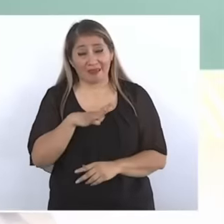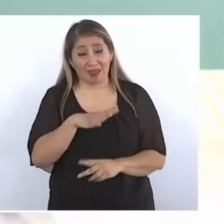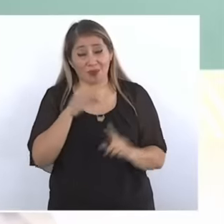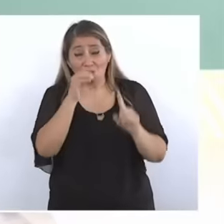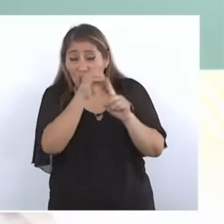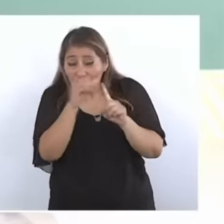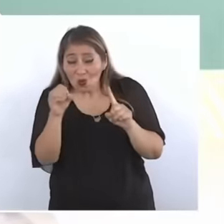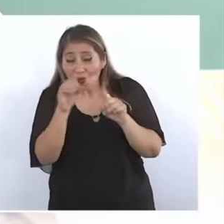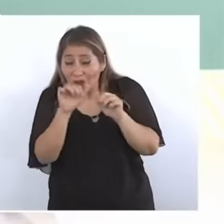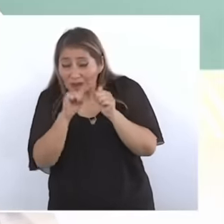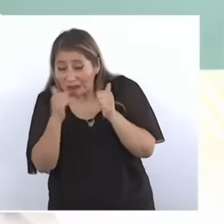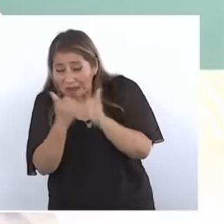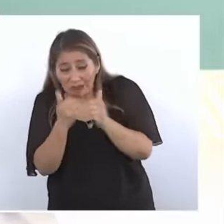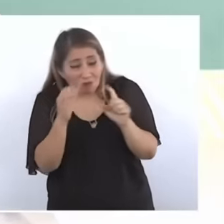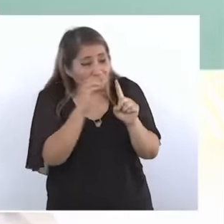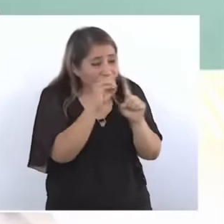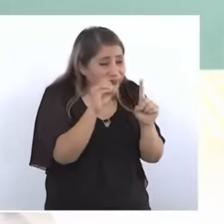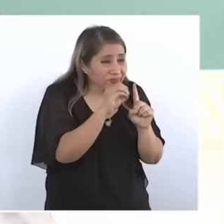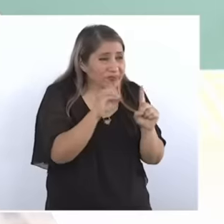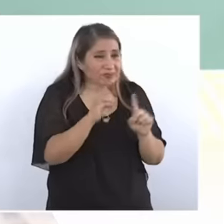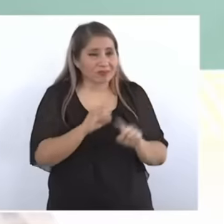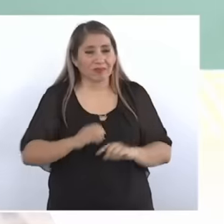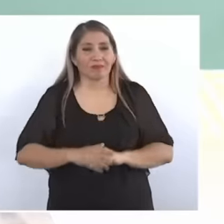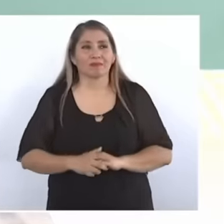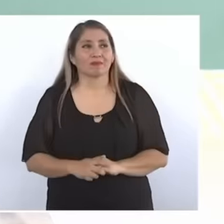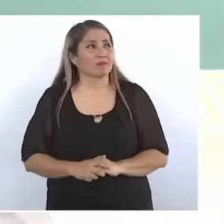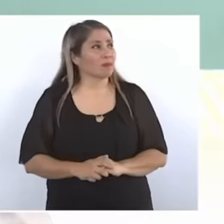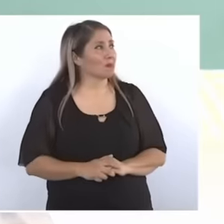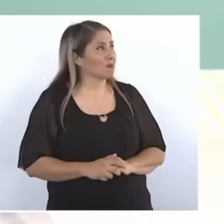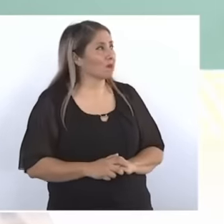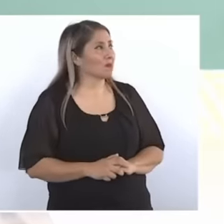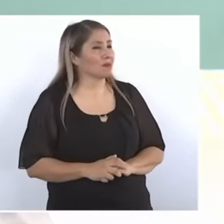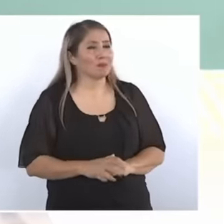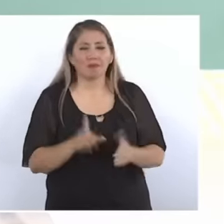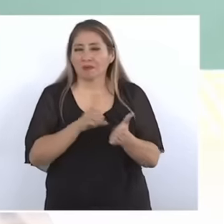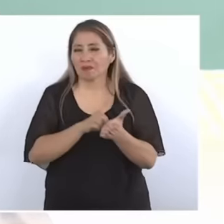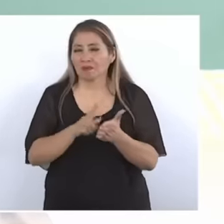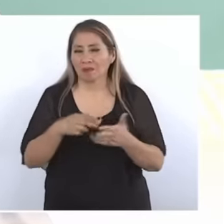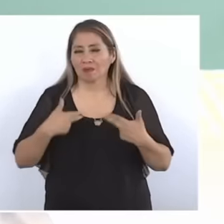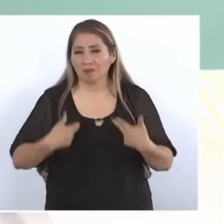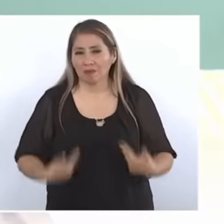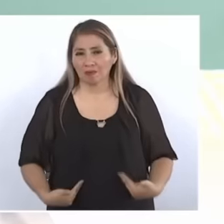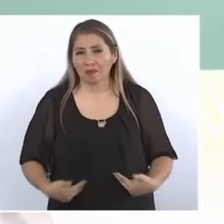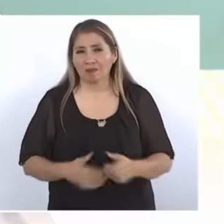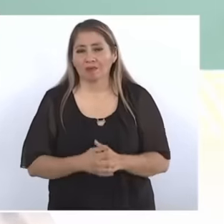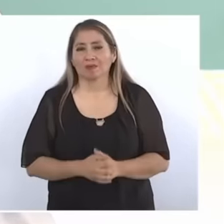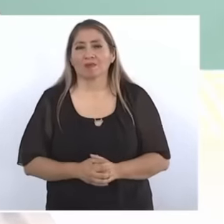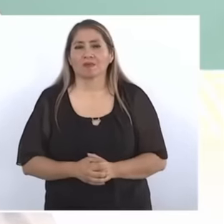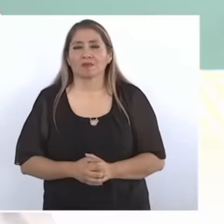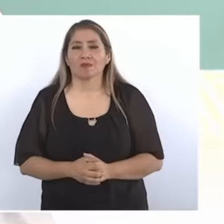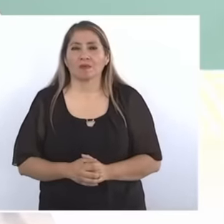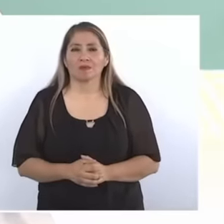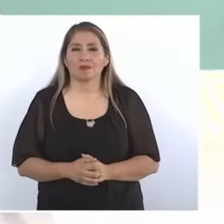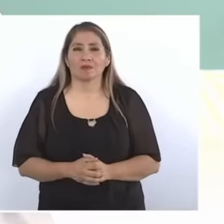human rights organizations of those authentic ones that we must